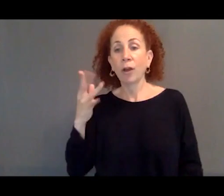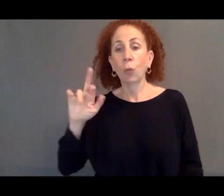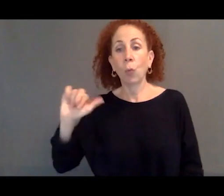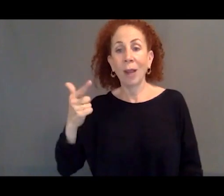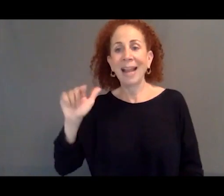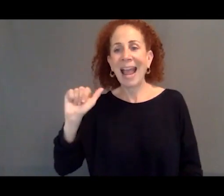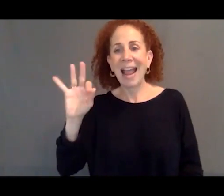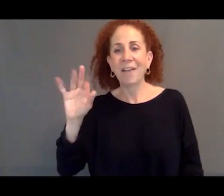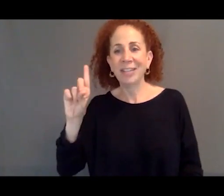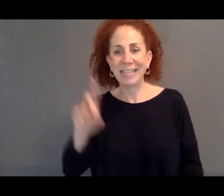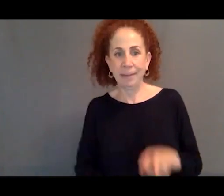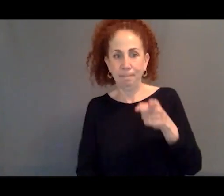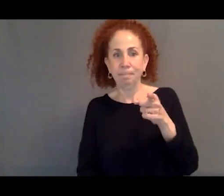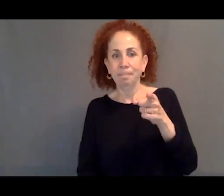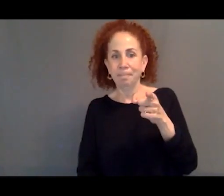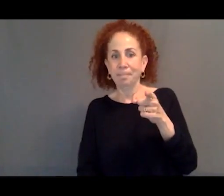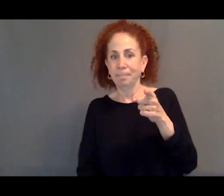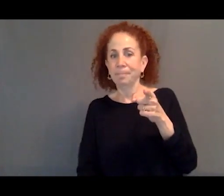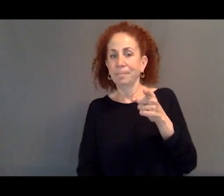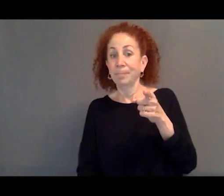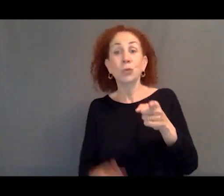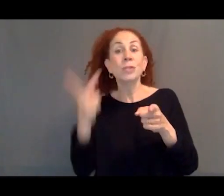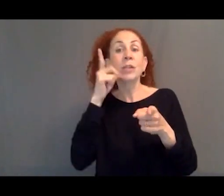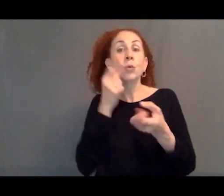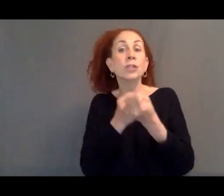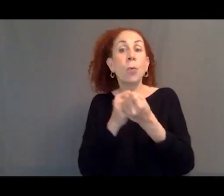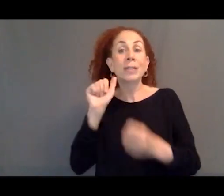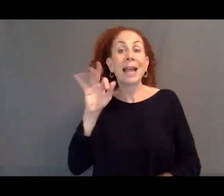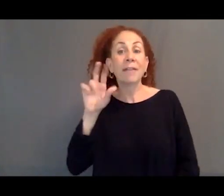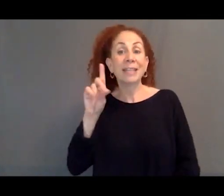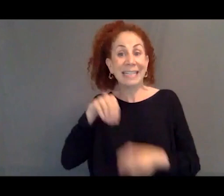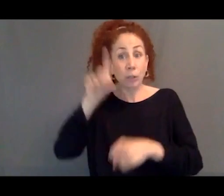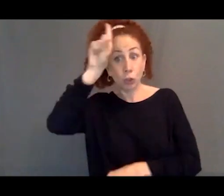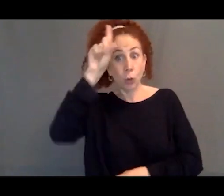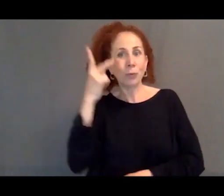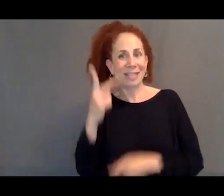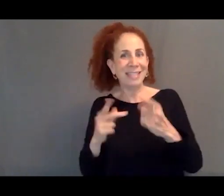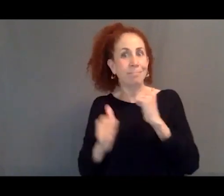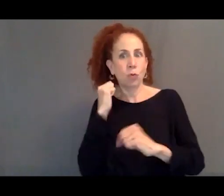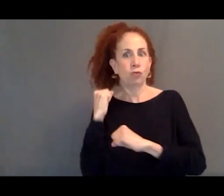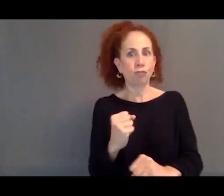This is a map of support for the AfD in Germany. You can see, particularly in what was the former East